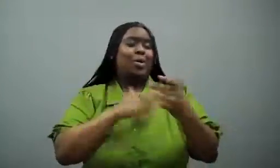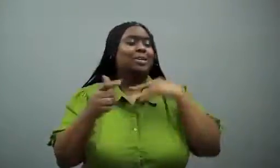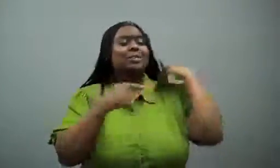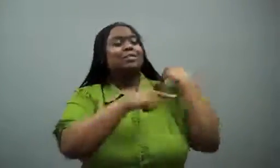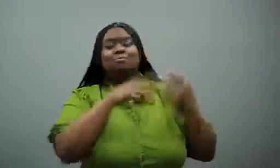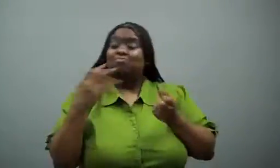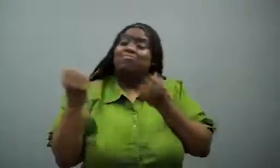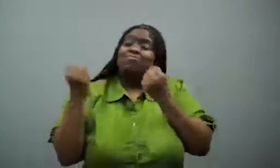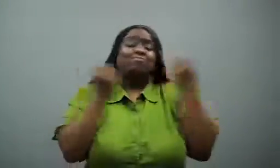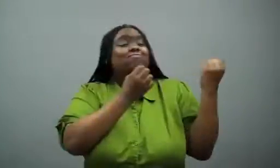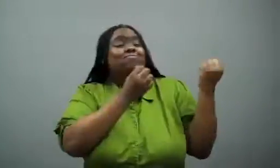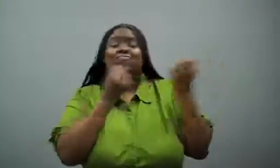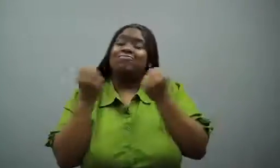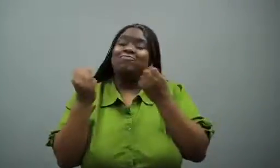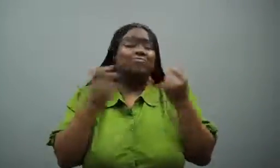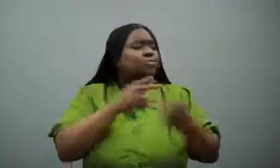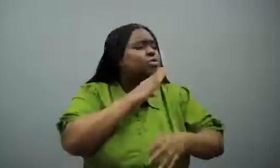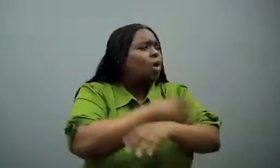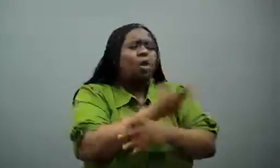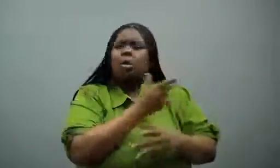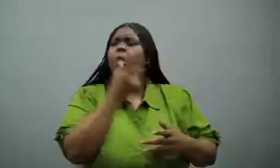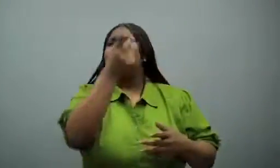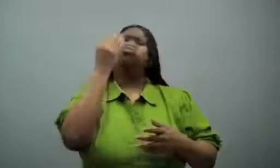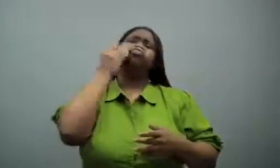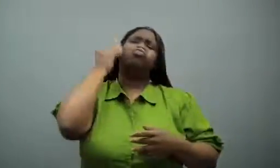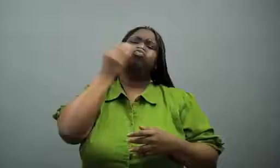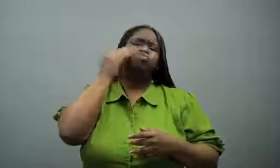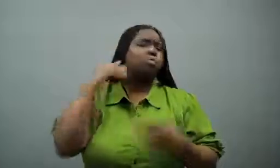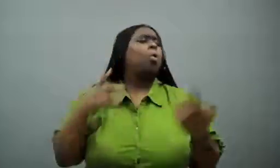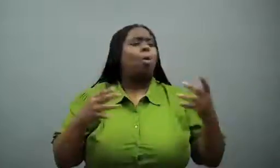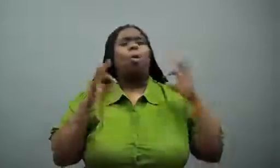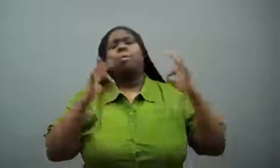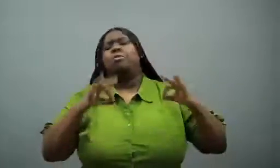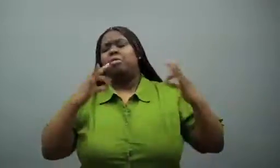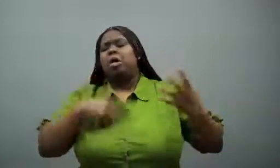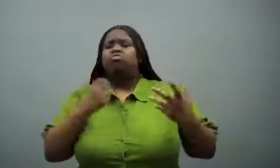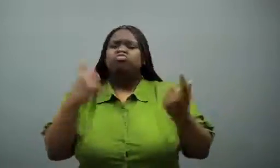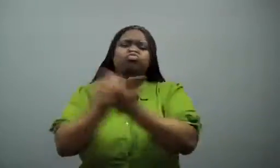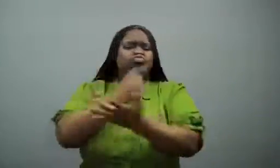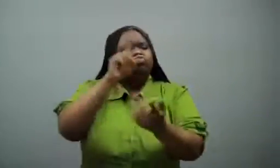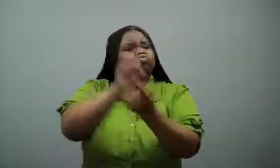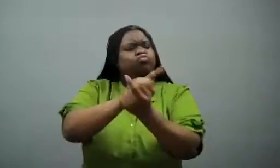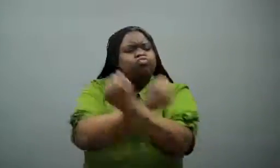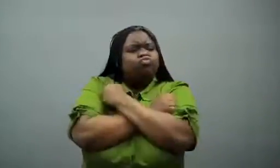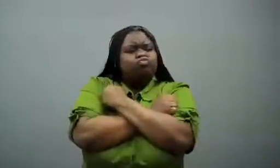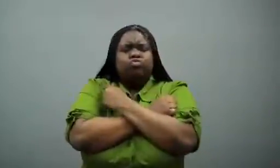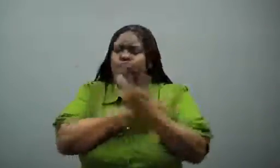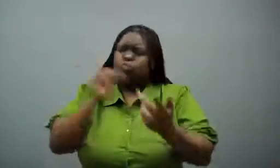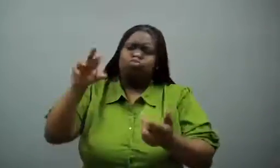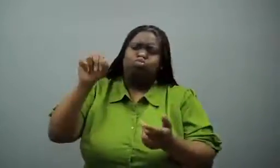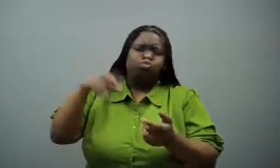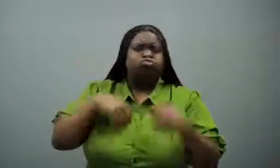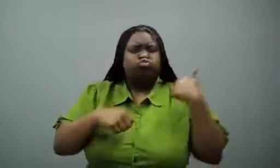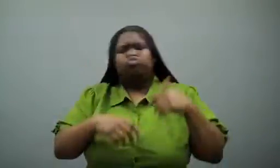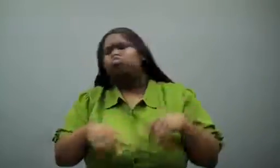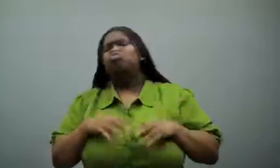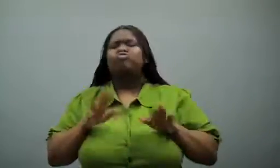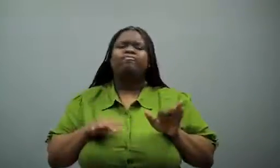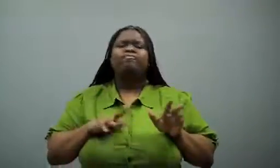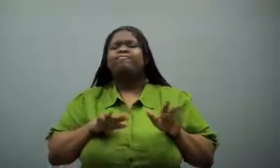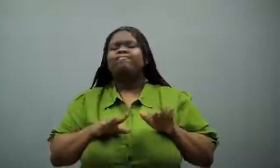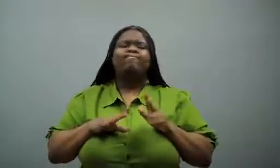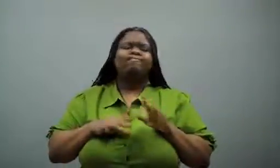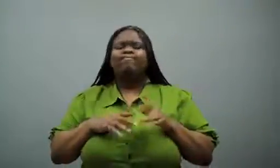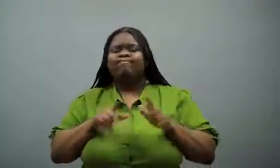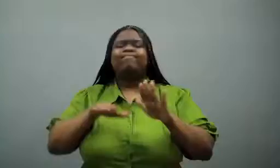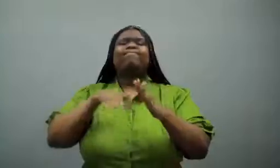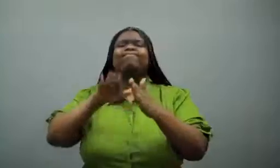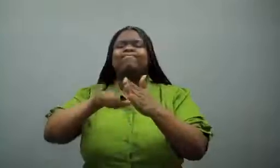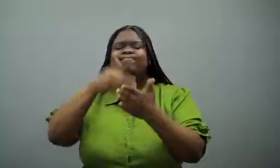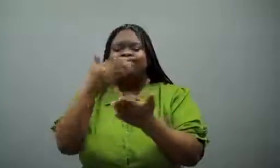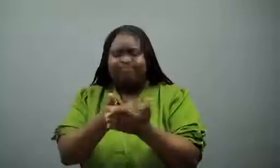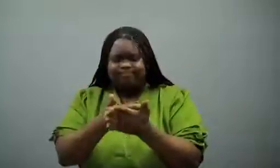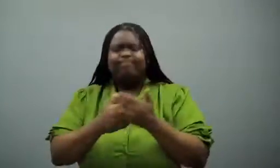Anyway, we chatted, and I asked where her daughter was. She said she was home.